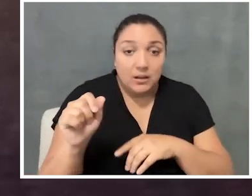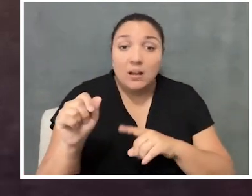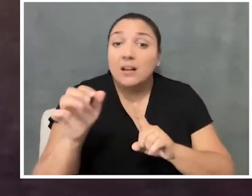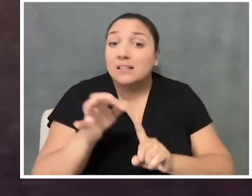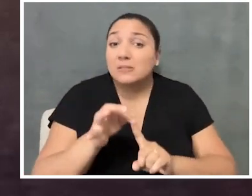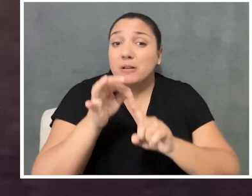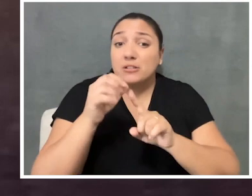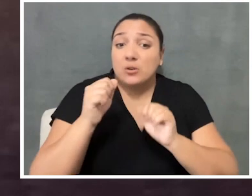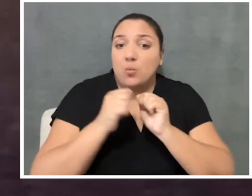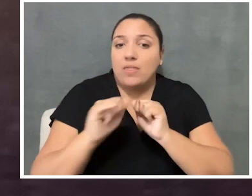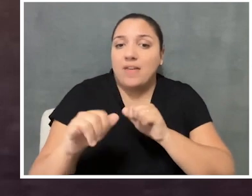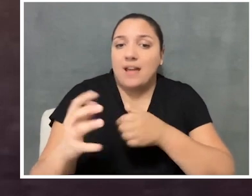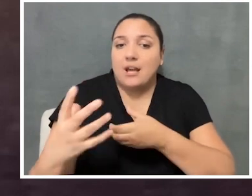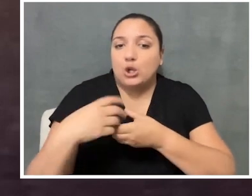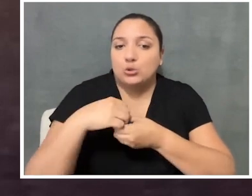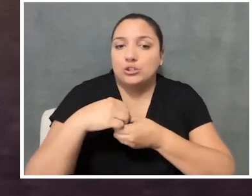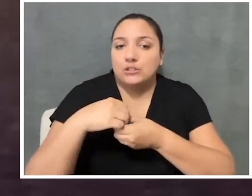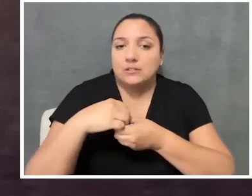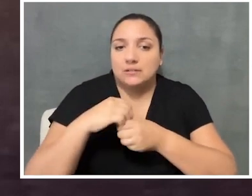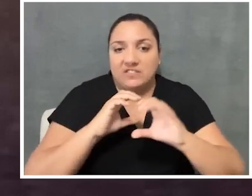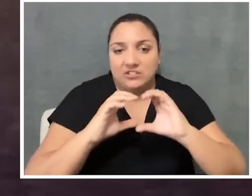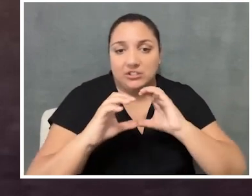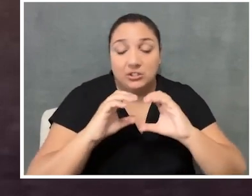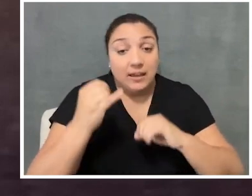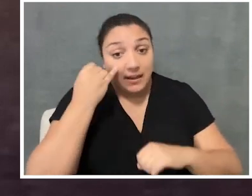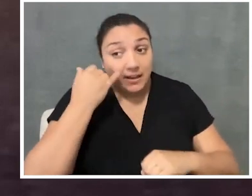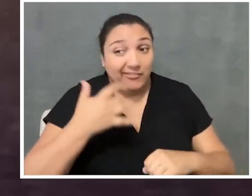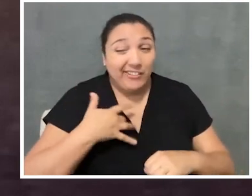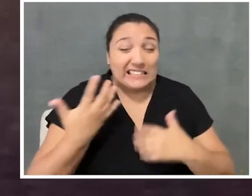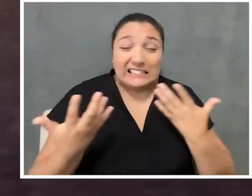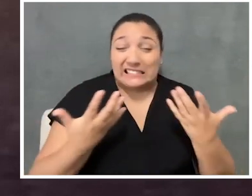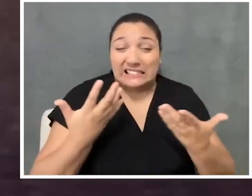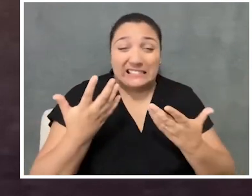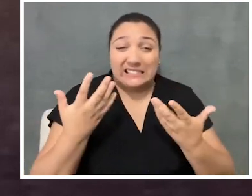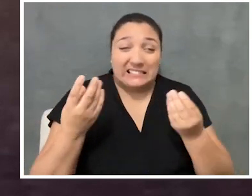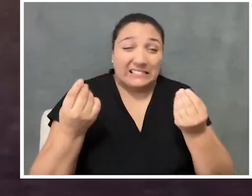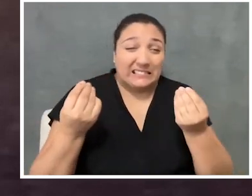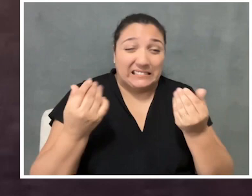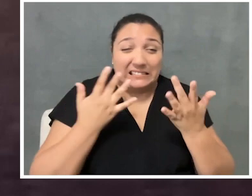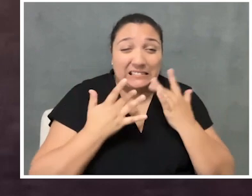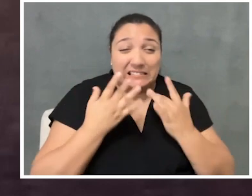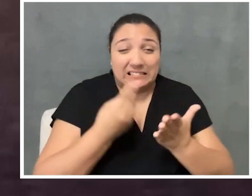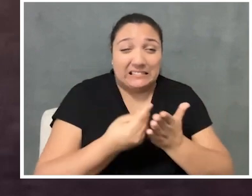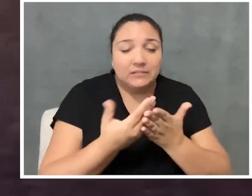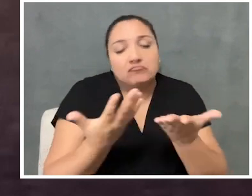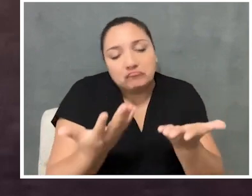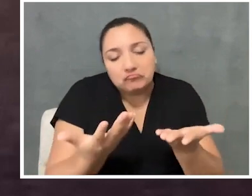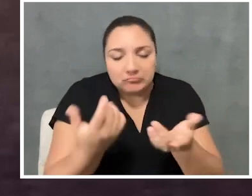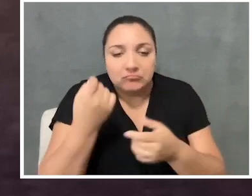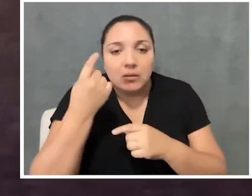to the inclusion conversation? If they feel like they don't have the budget to do it, how are some ways that we can look at doing that